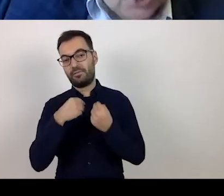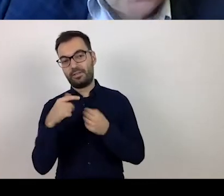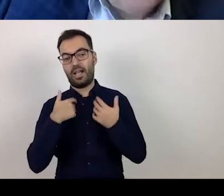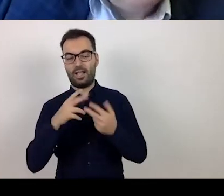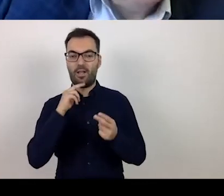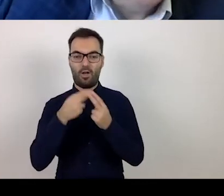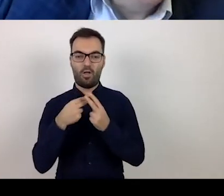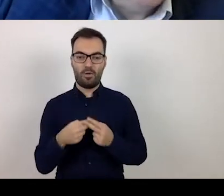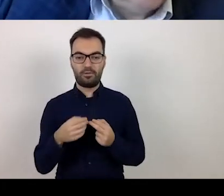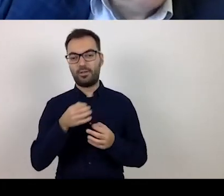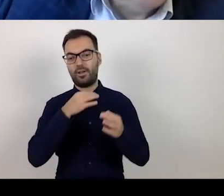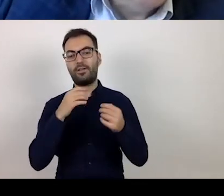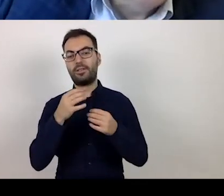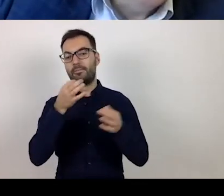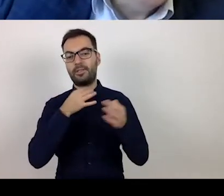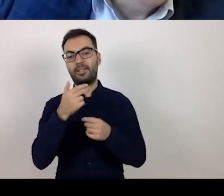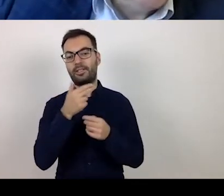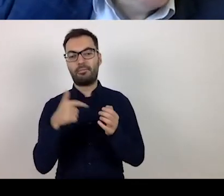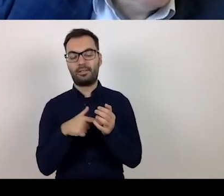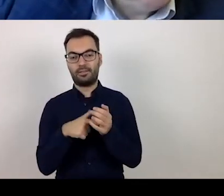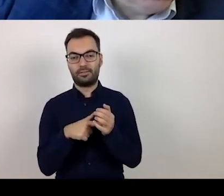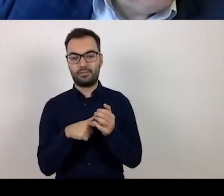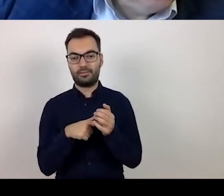I will address questions concerning changes